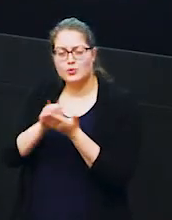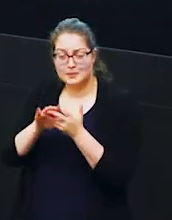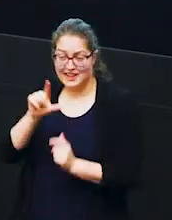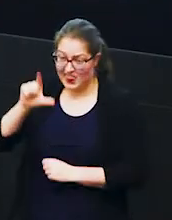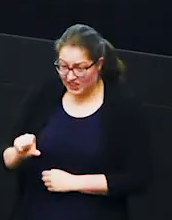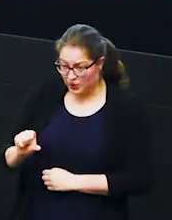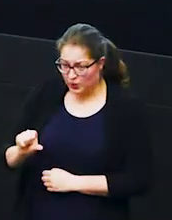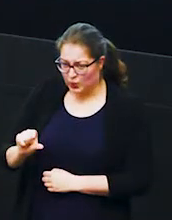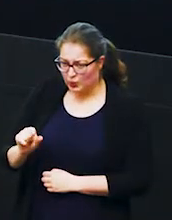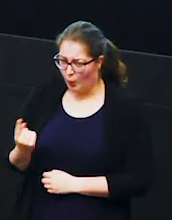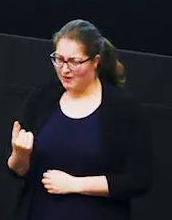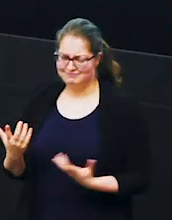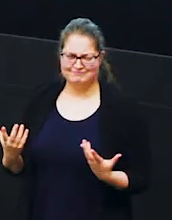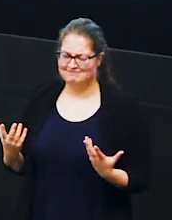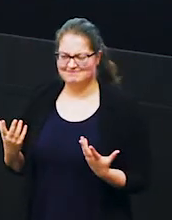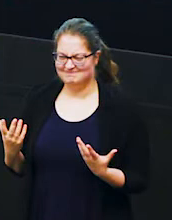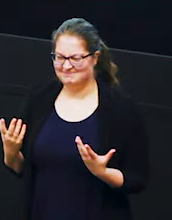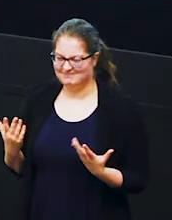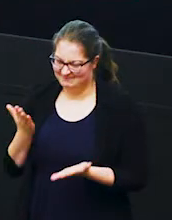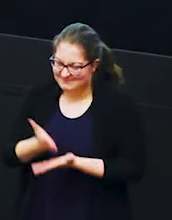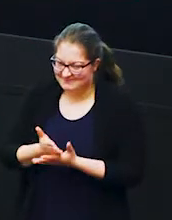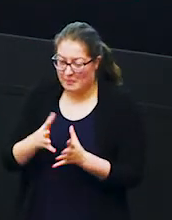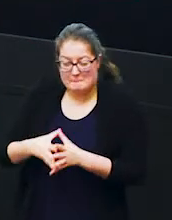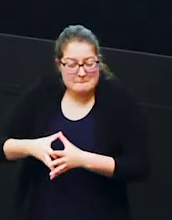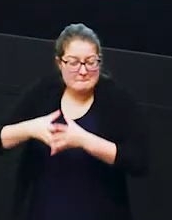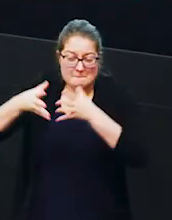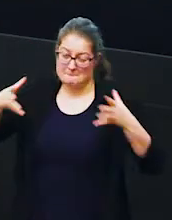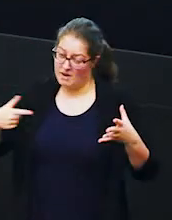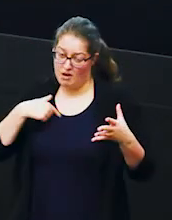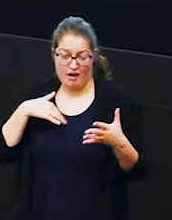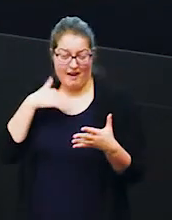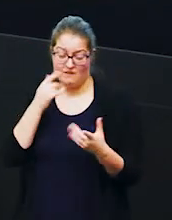but actually he is the biggest elephant i have ever met and he's also the biggest